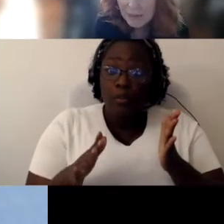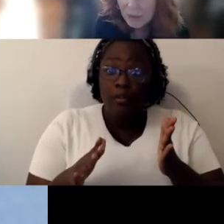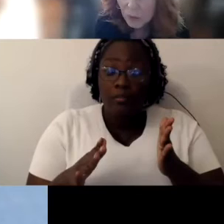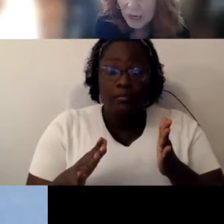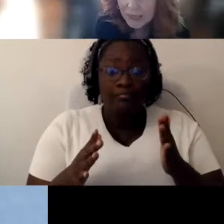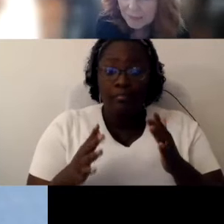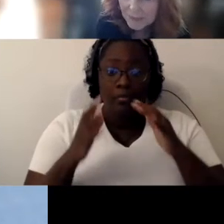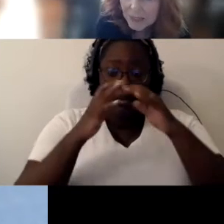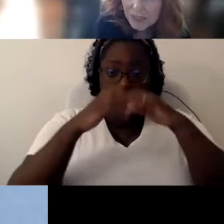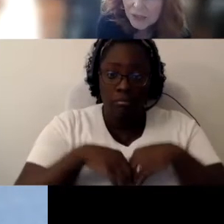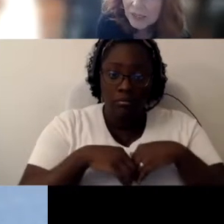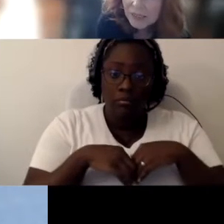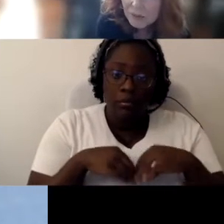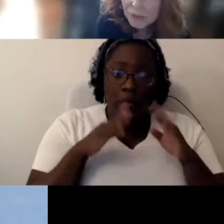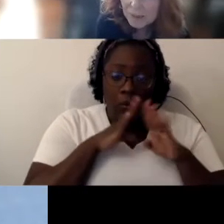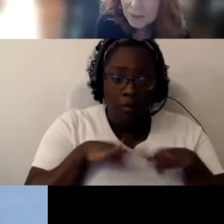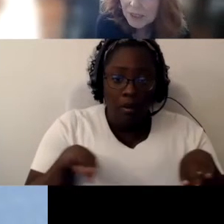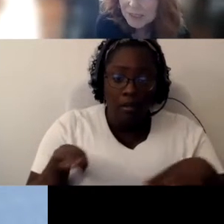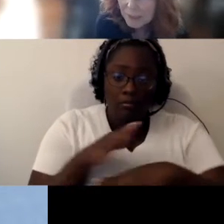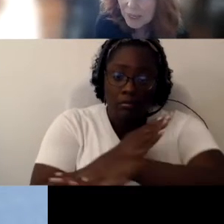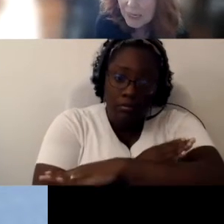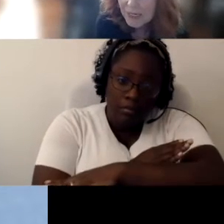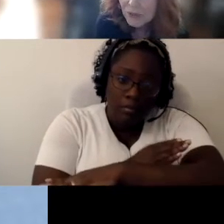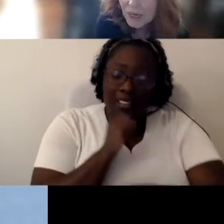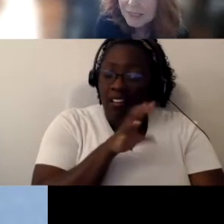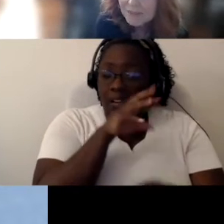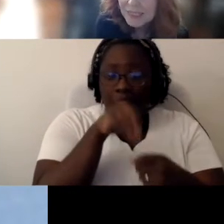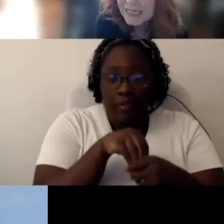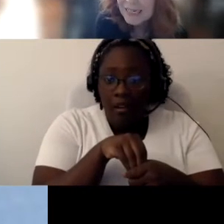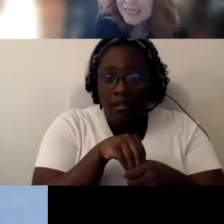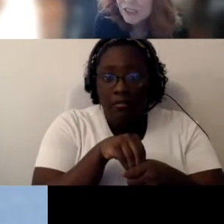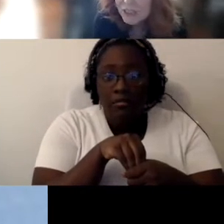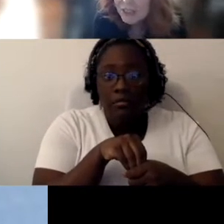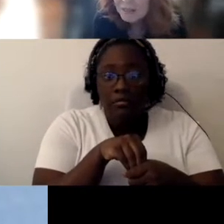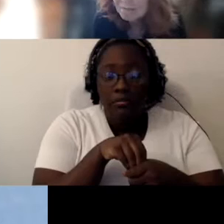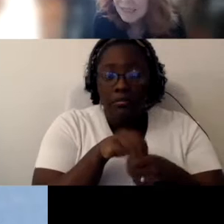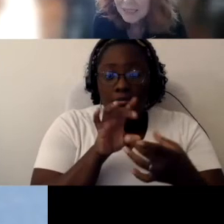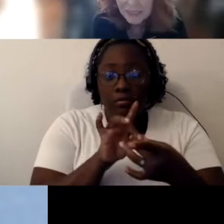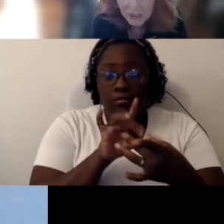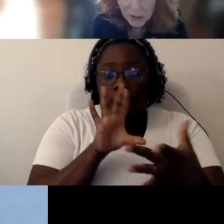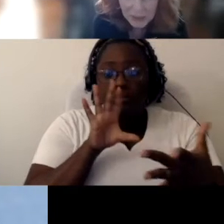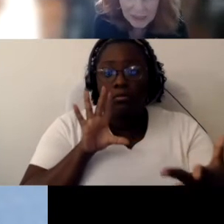and quiet who doesn’t really participate who kind of disengages and doesn't do anything